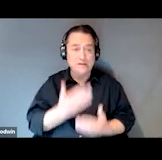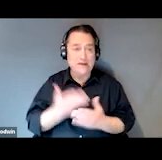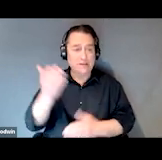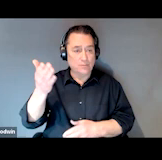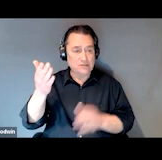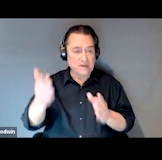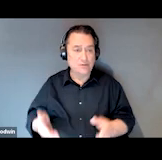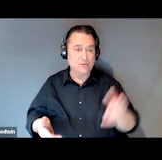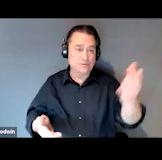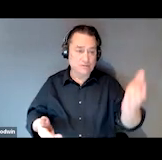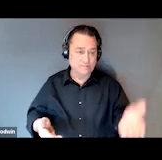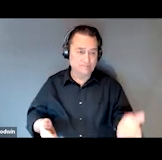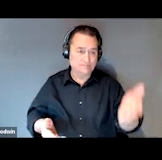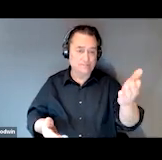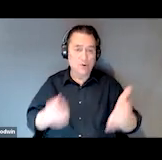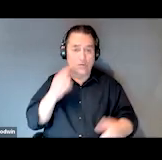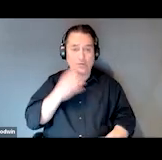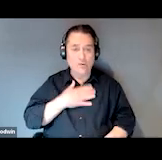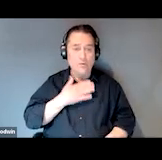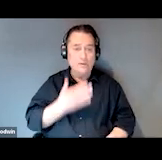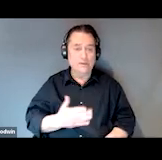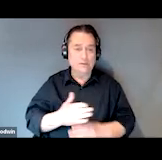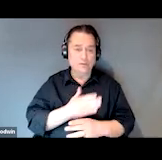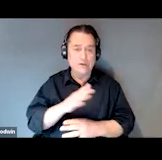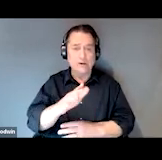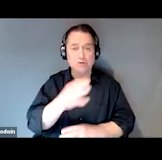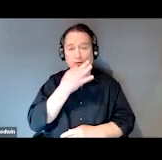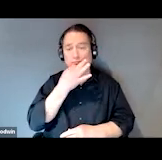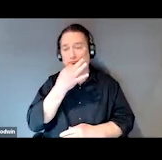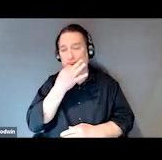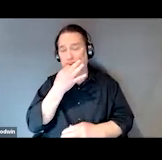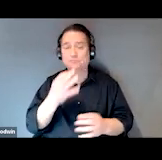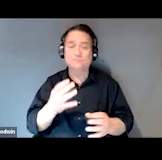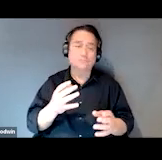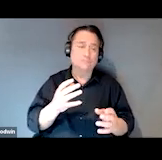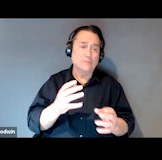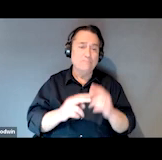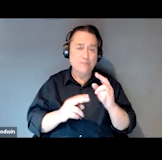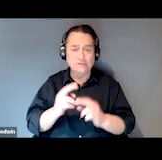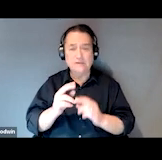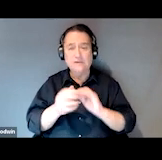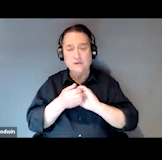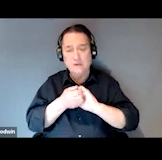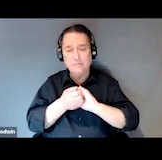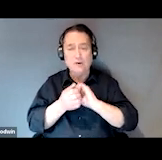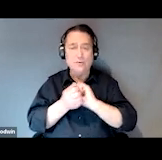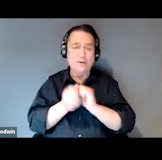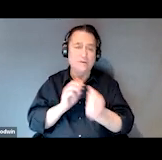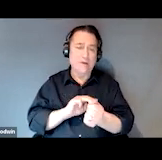for your willingness to share your expertise and experience with building collaborations with medical providers as well.